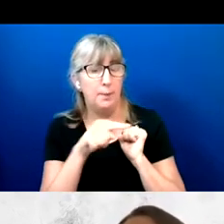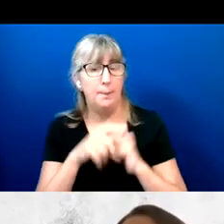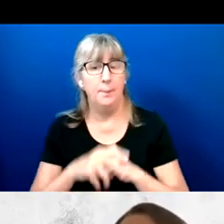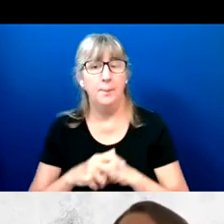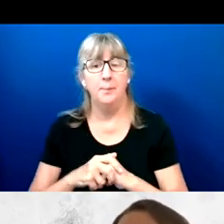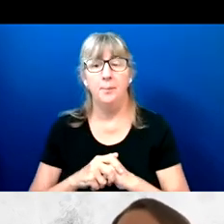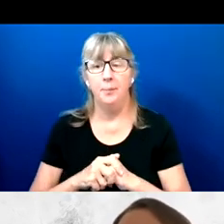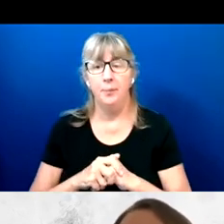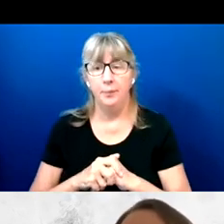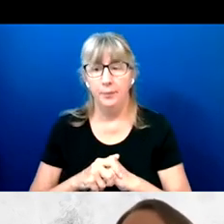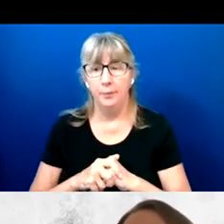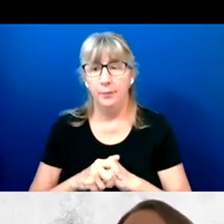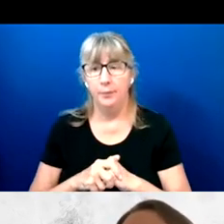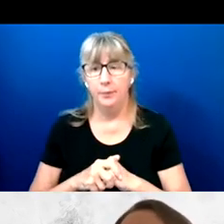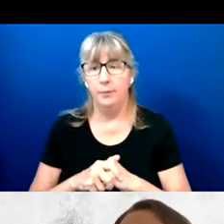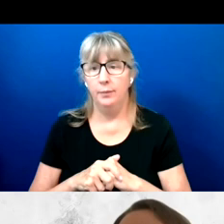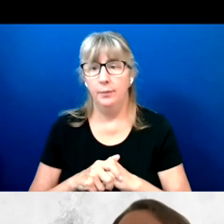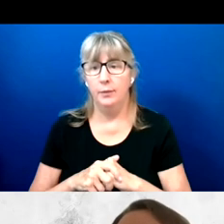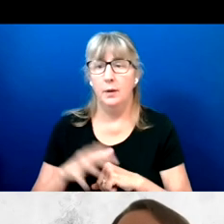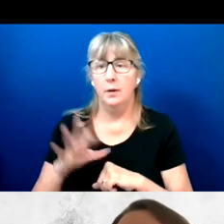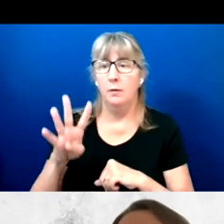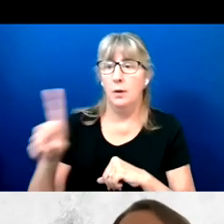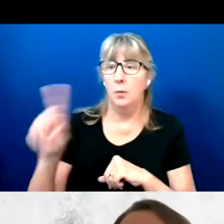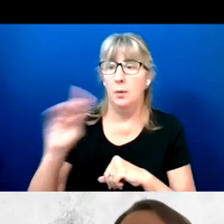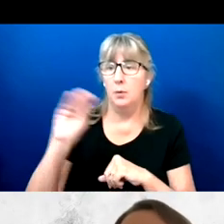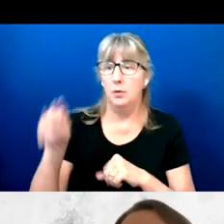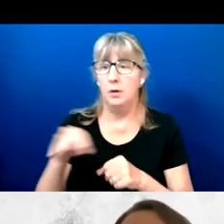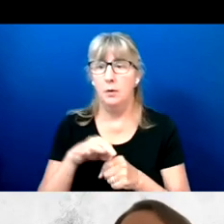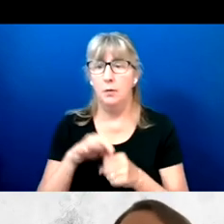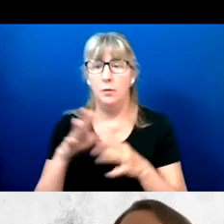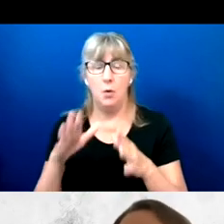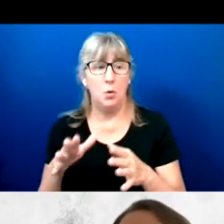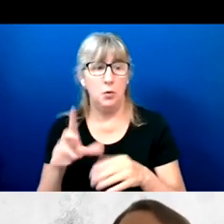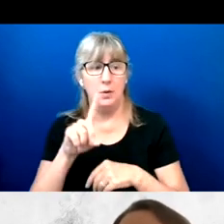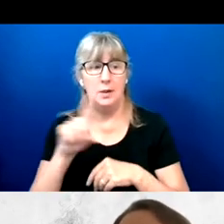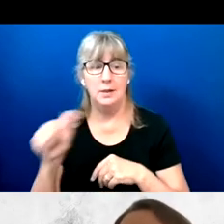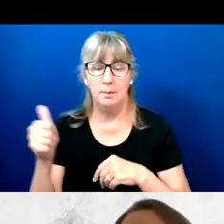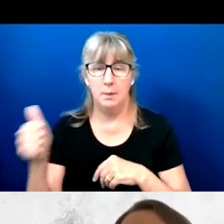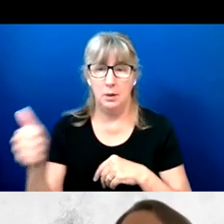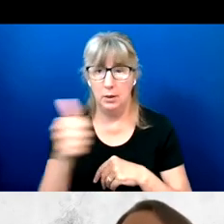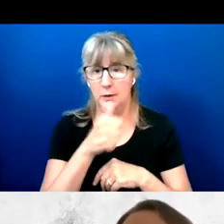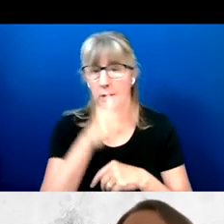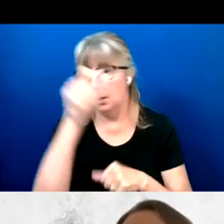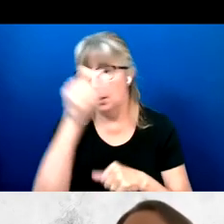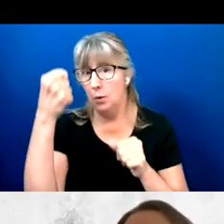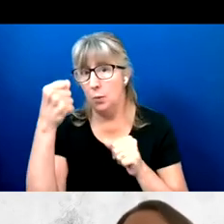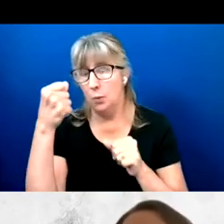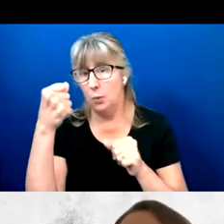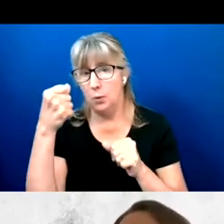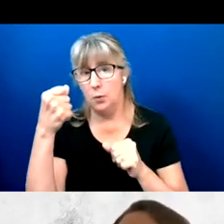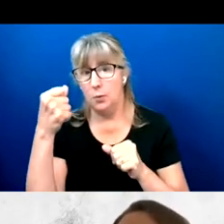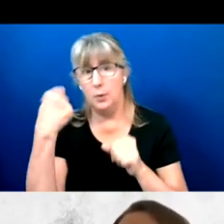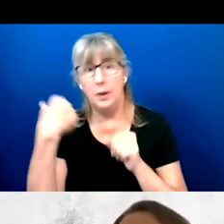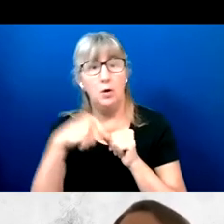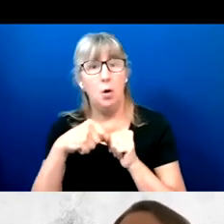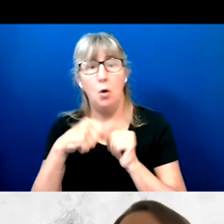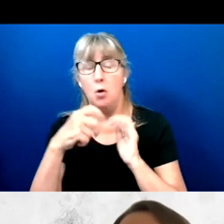41% of voters with disabilities recall hearing, seeing, or reading anything from the campaigns